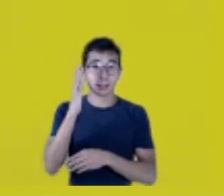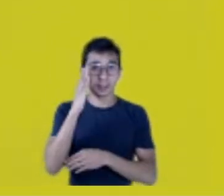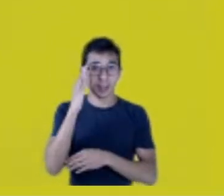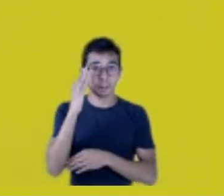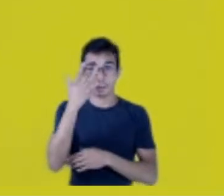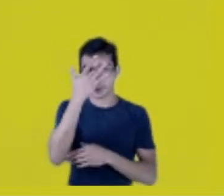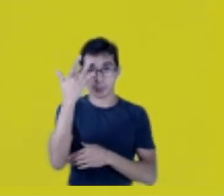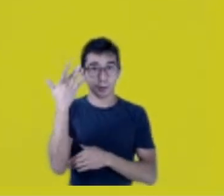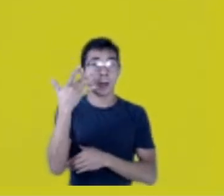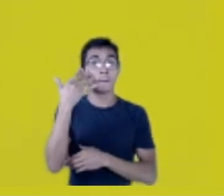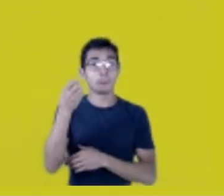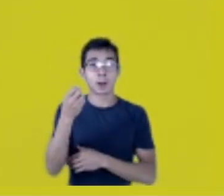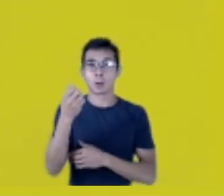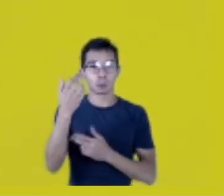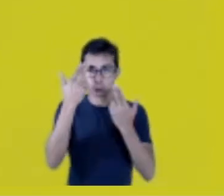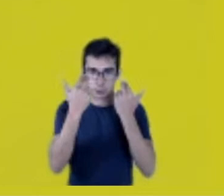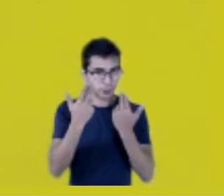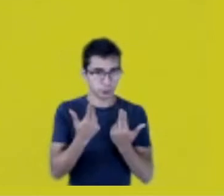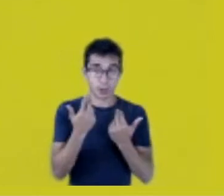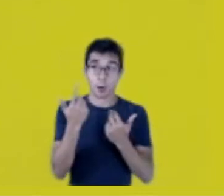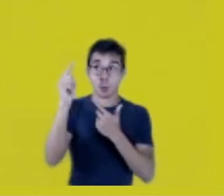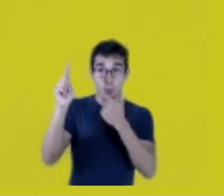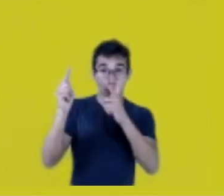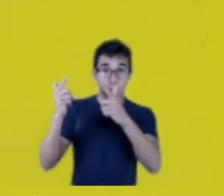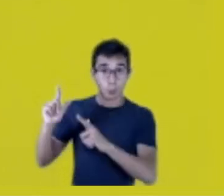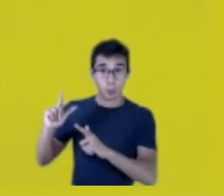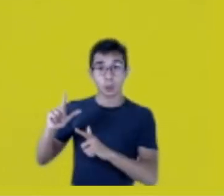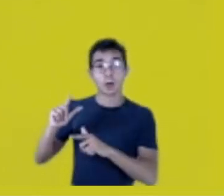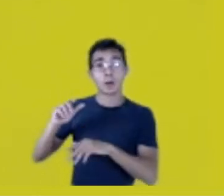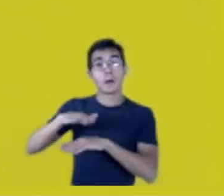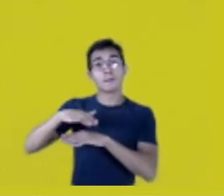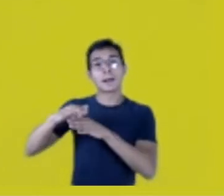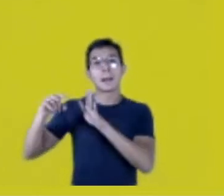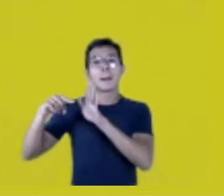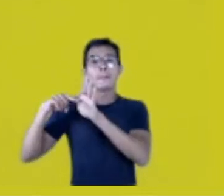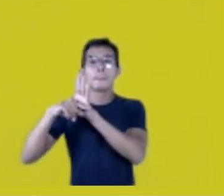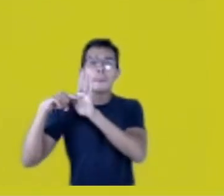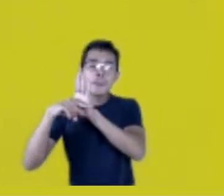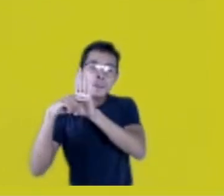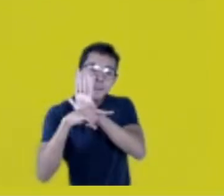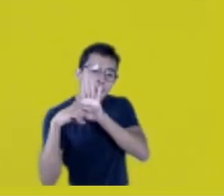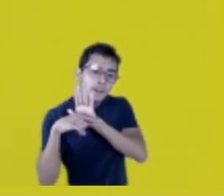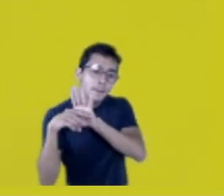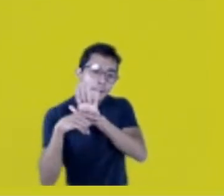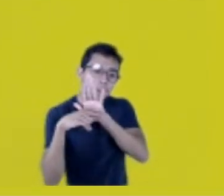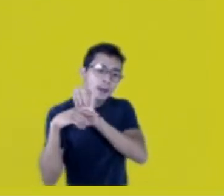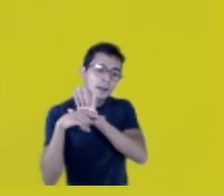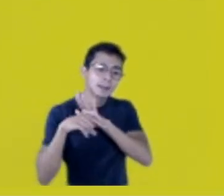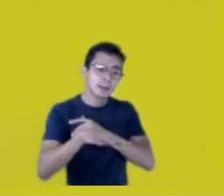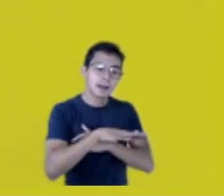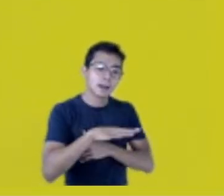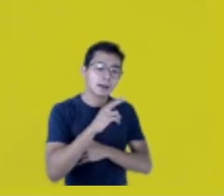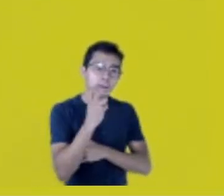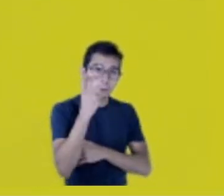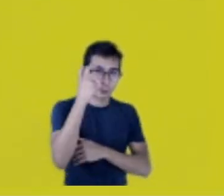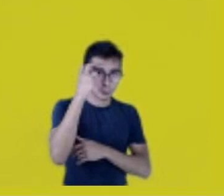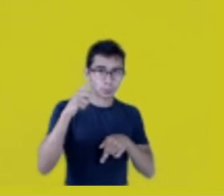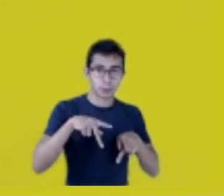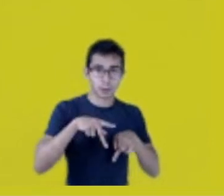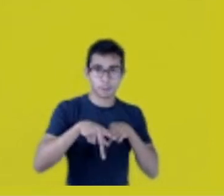do researches linked to Native cultures.